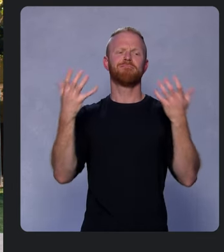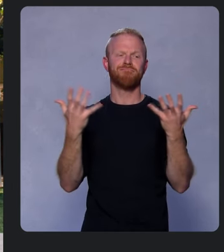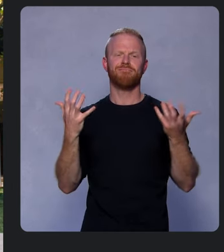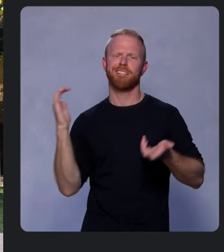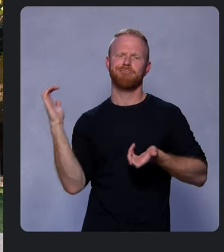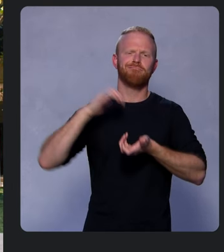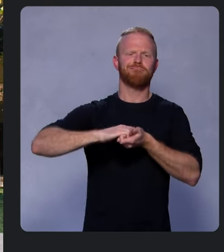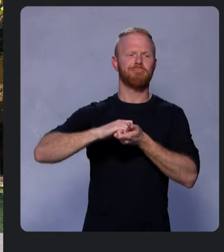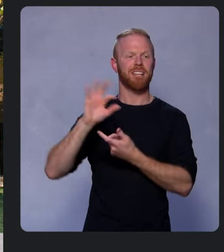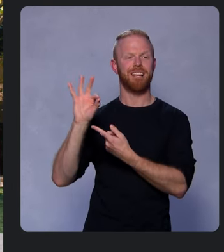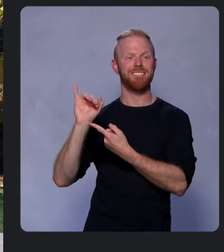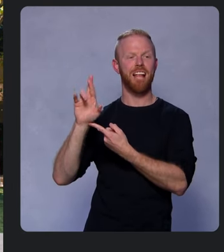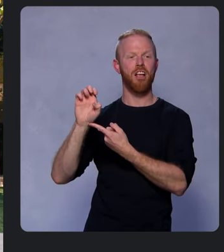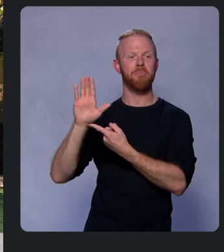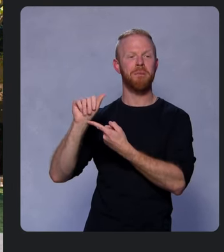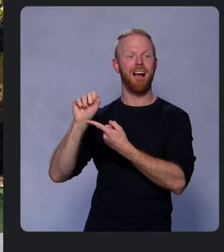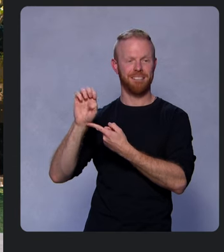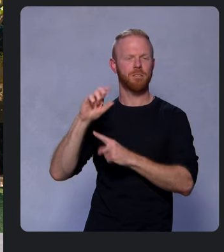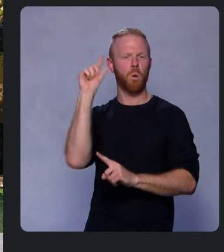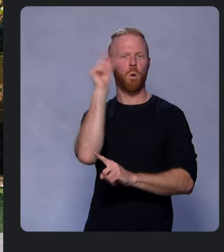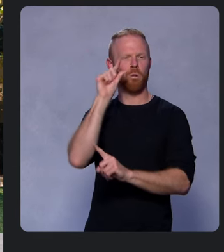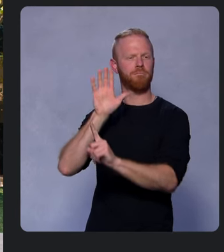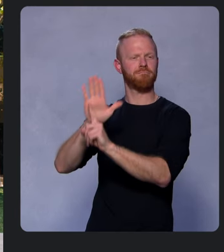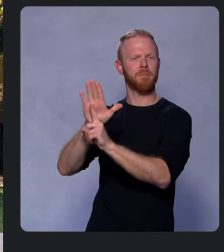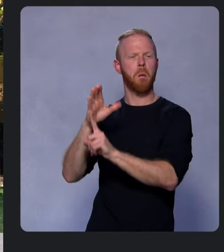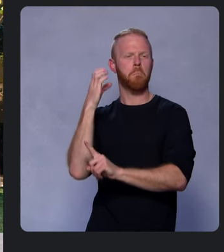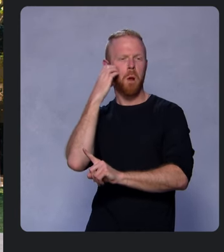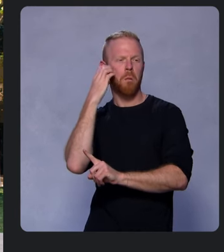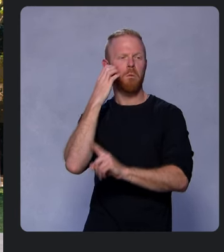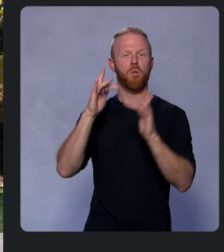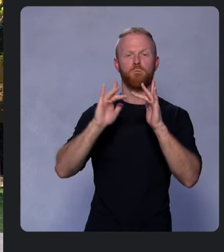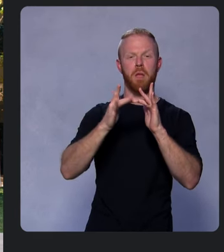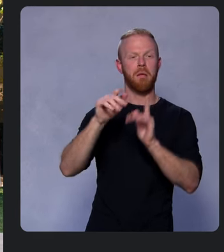Firebase, Google’s mobile and web app platform, to create